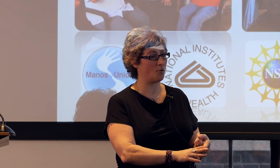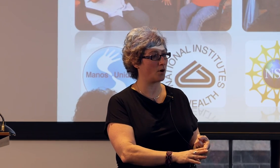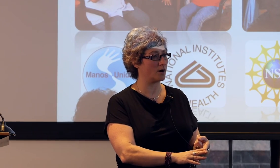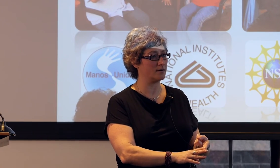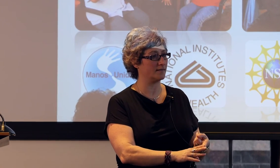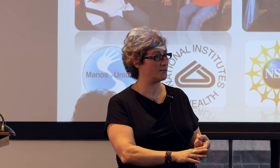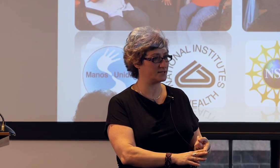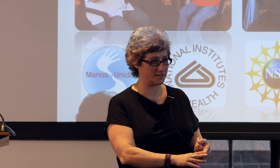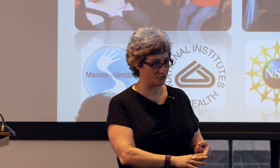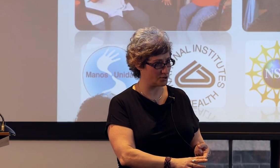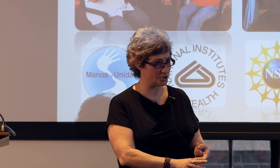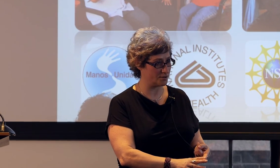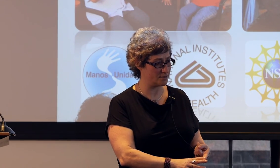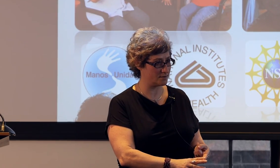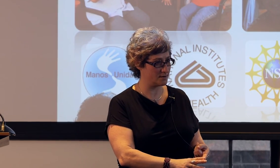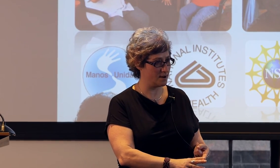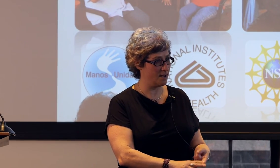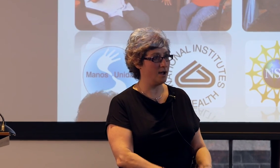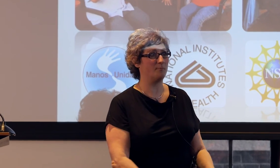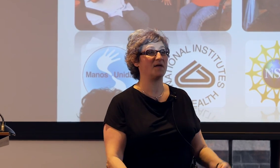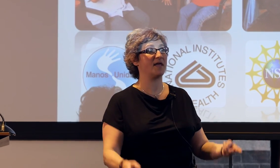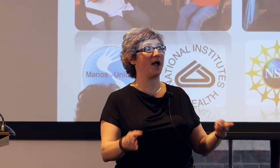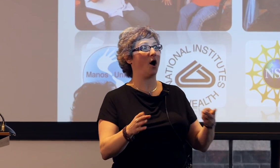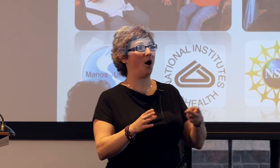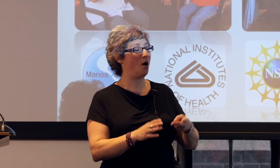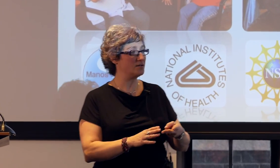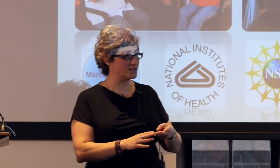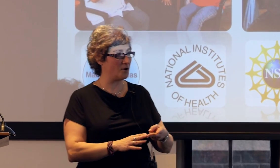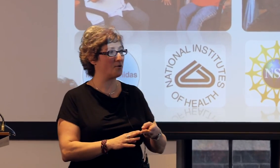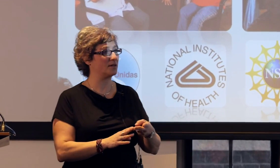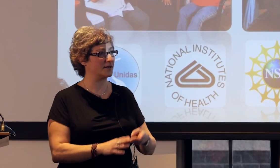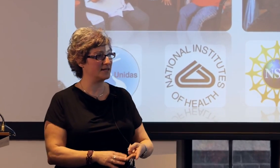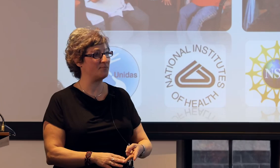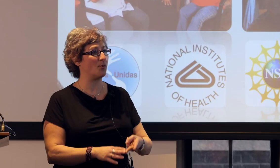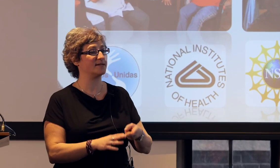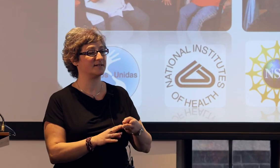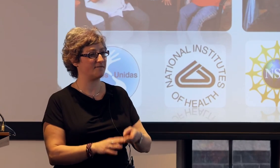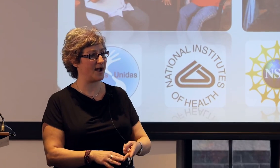for linguistic structure, but they also clearly point to